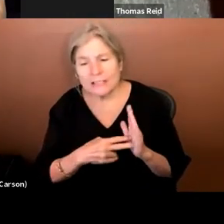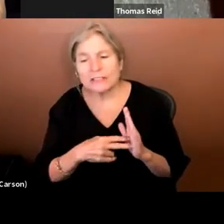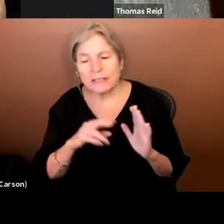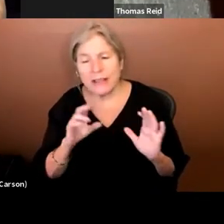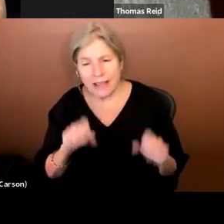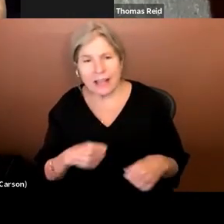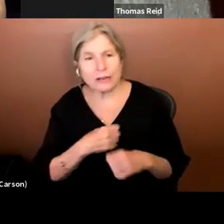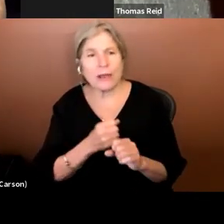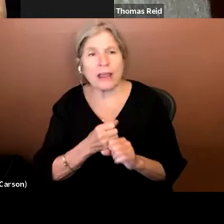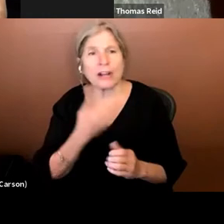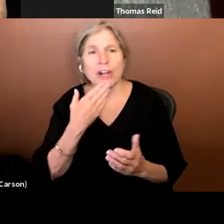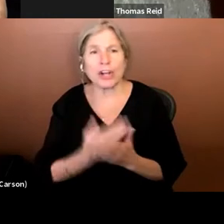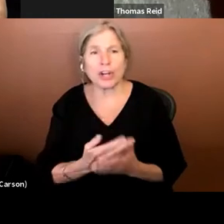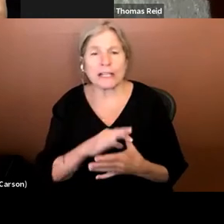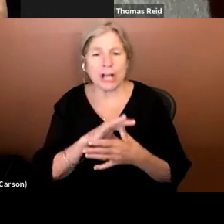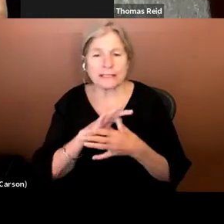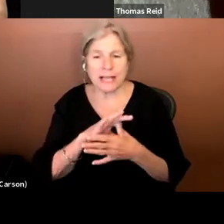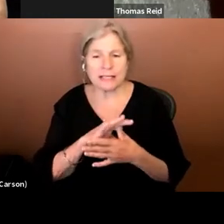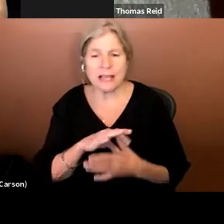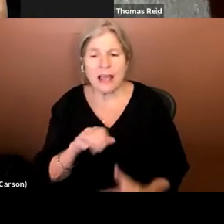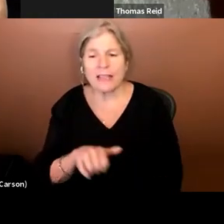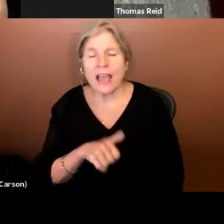good content. And the other best practice